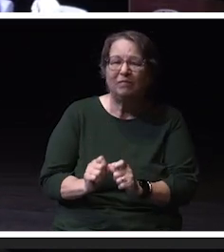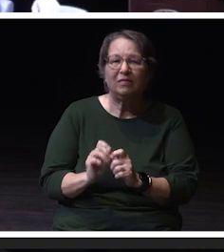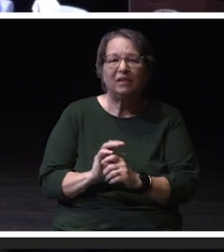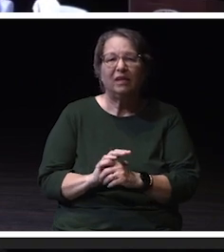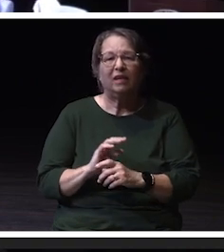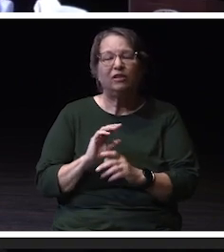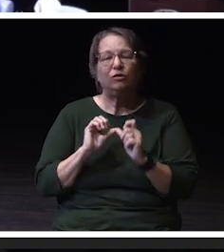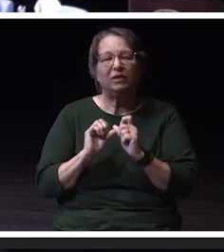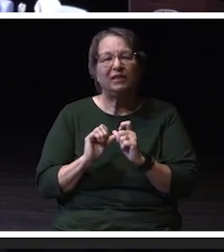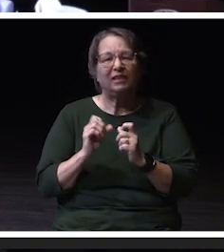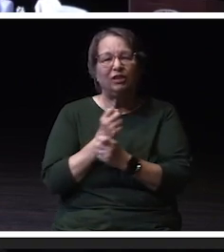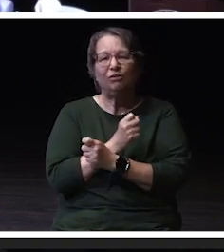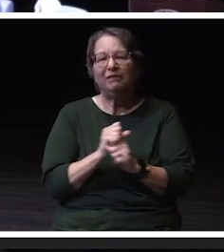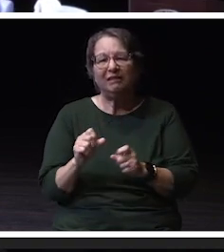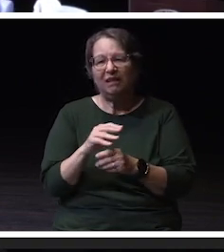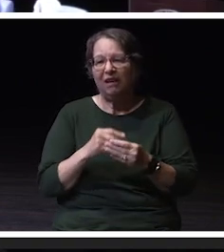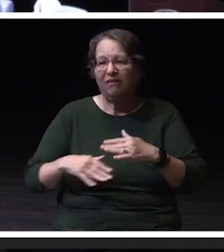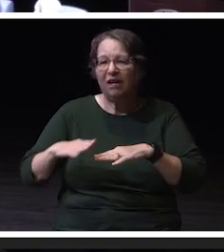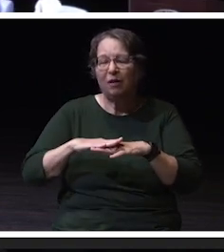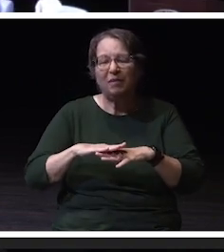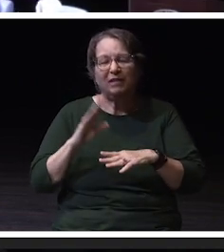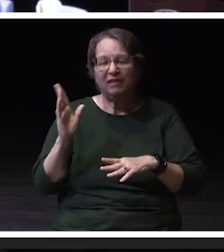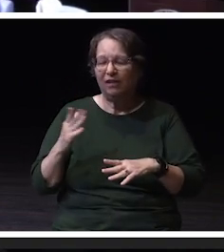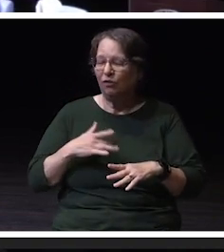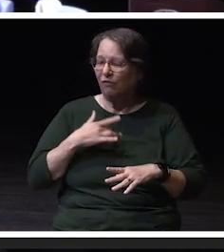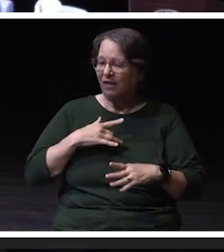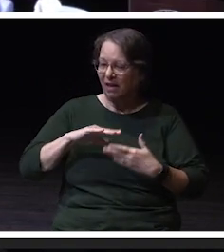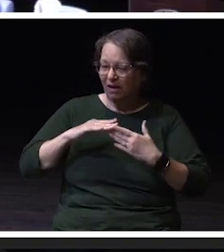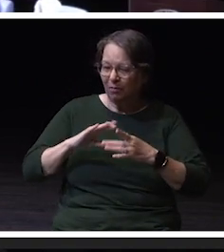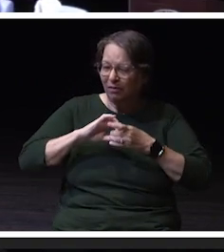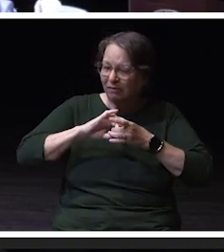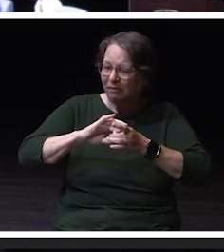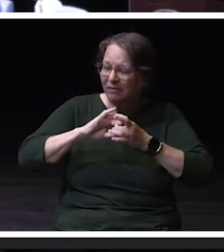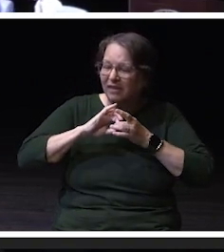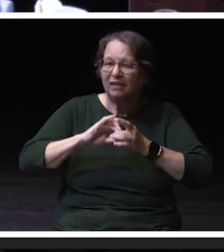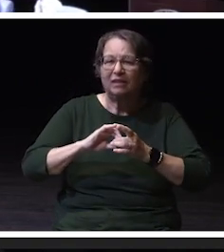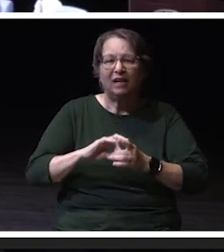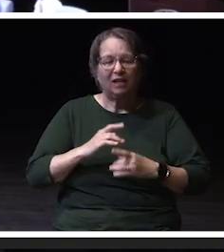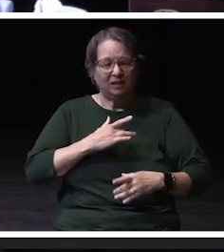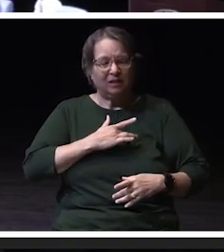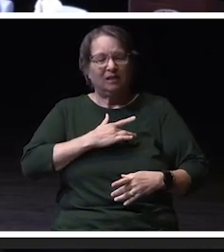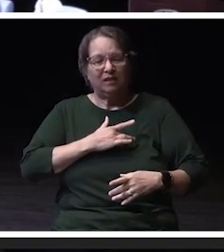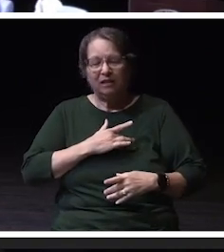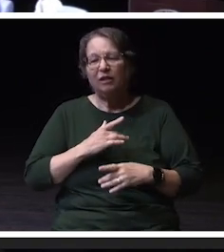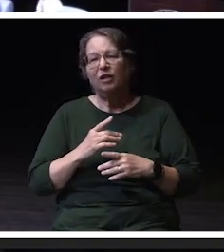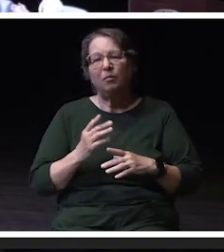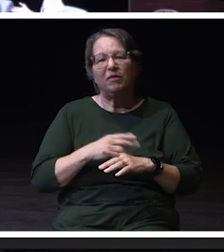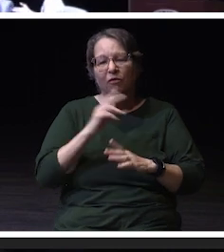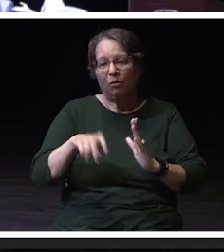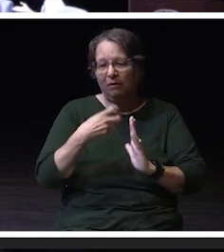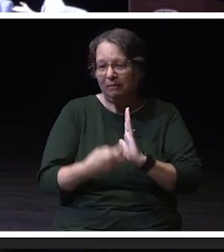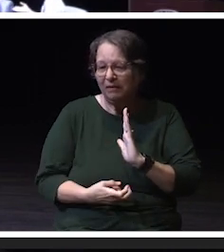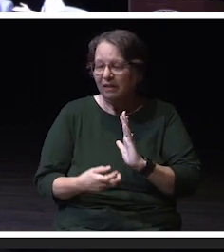And you do it with with a real sense of community and with heart. Before we dive into the discussion, let's have you introduce yourselves